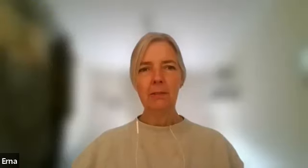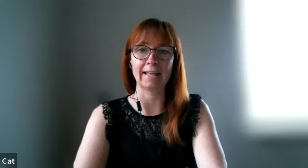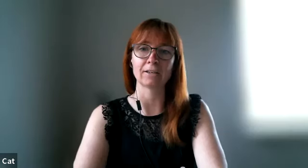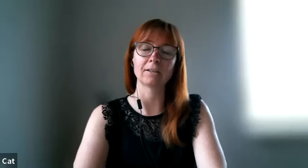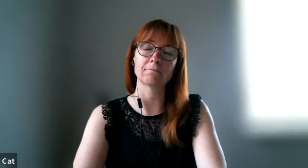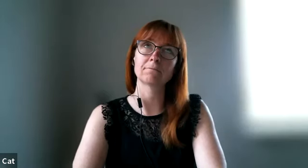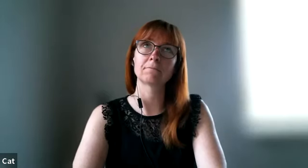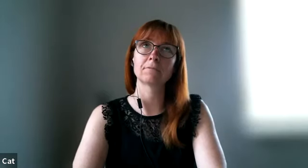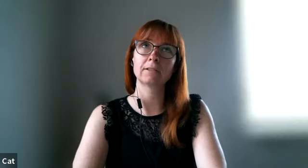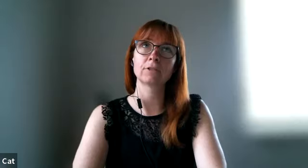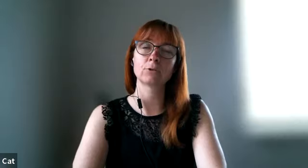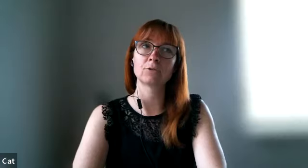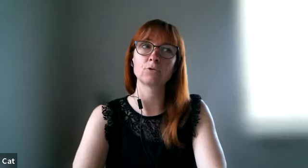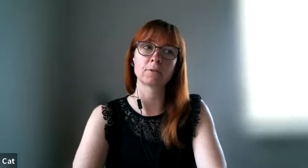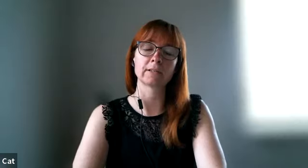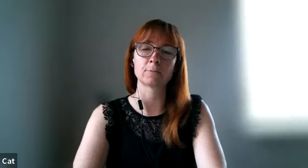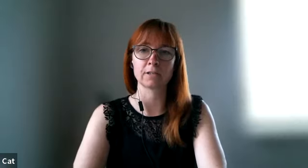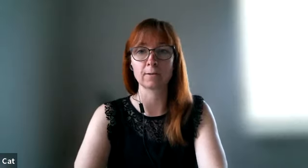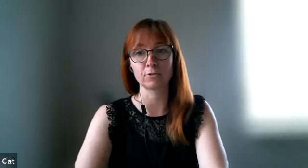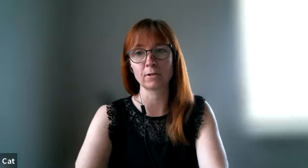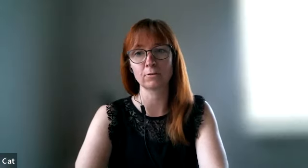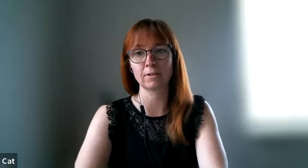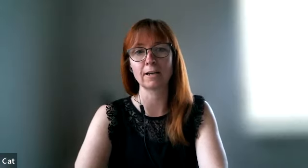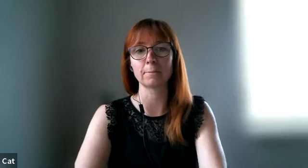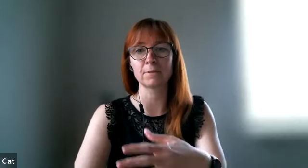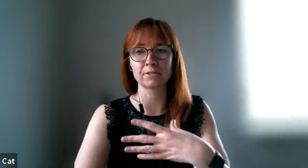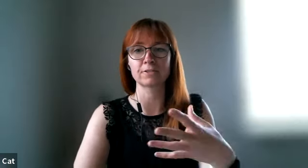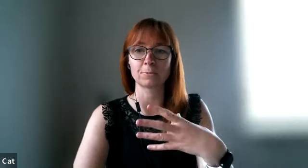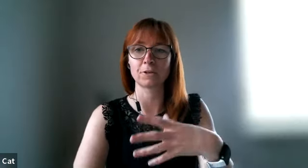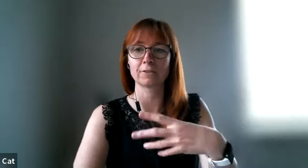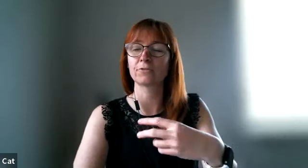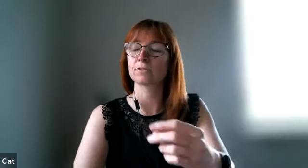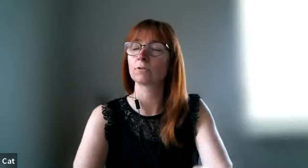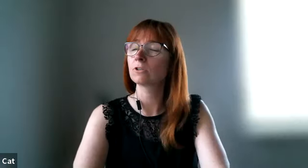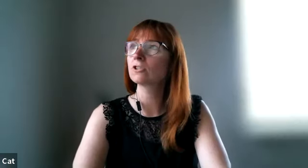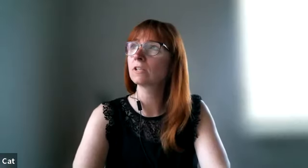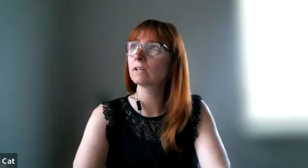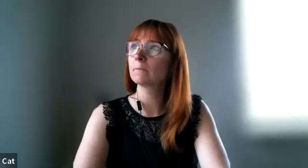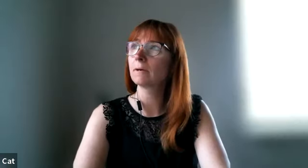and even though i do complain sometimes about i'm missing some kind of physical search then my